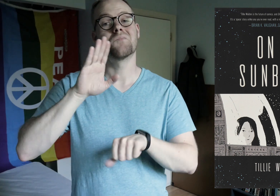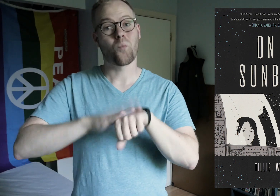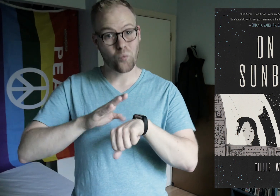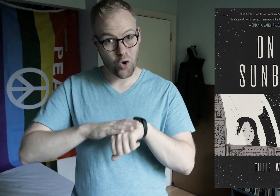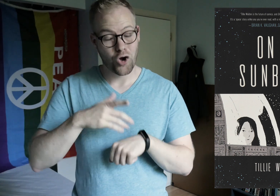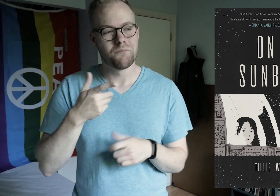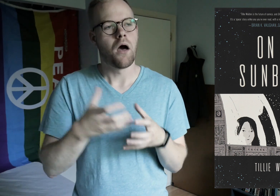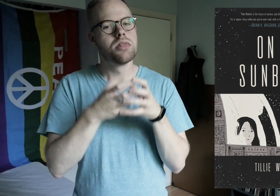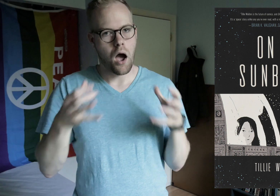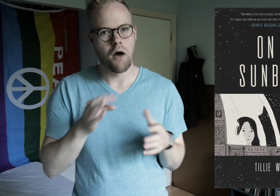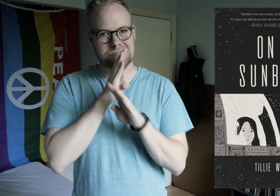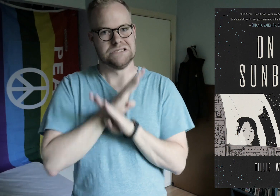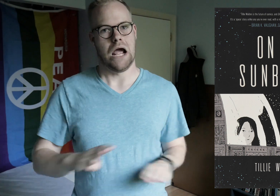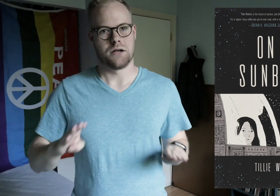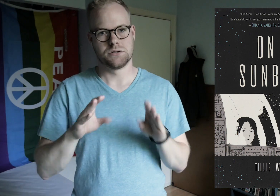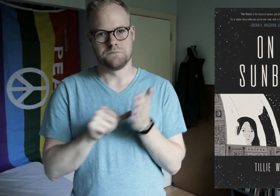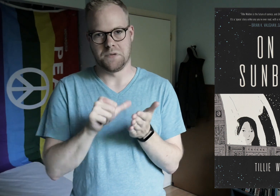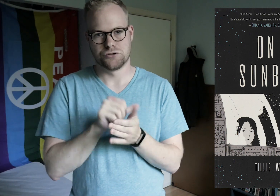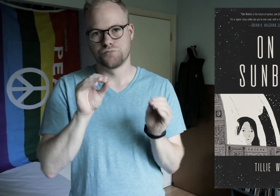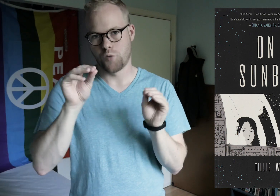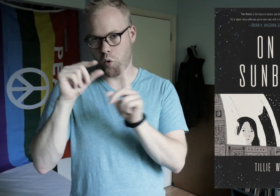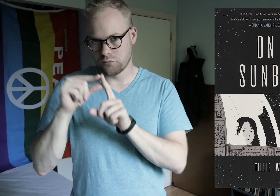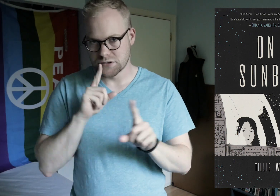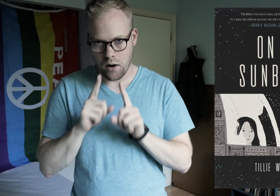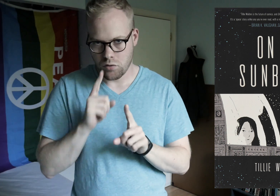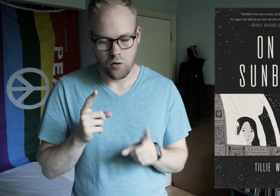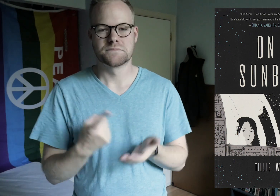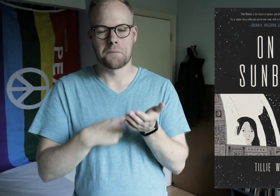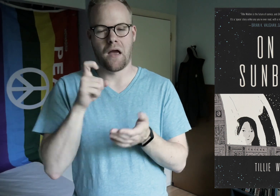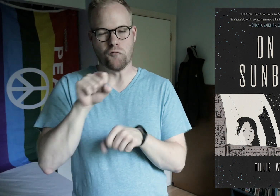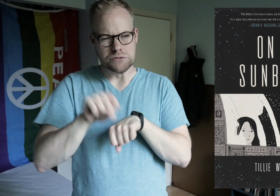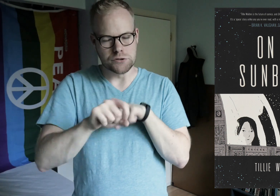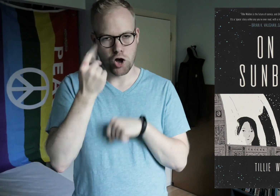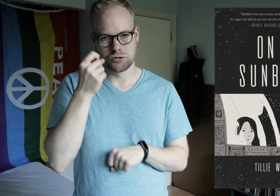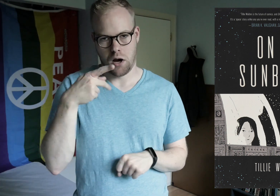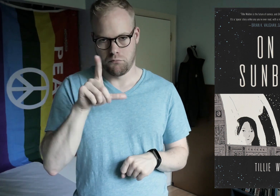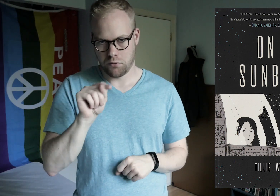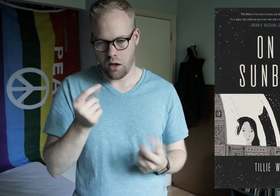Be warned though, there’s a lot of silent pages, with no words or dialogue. Sometimes you have to work to understand the plot.